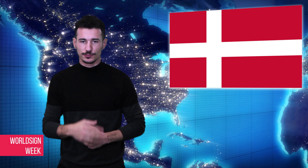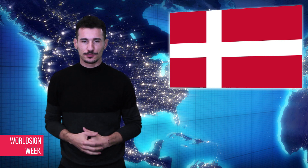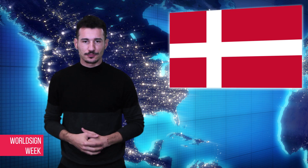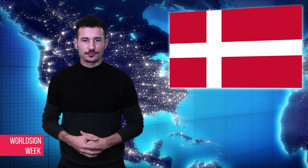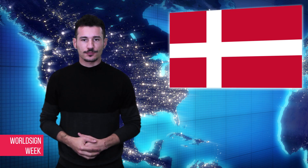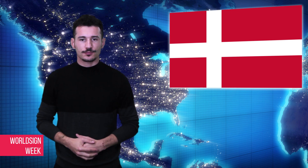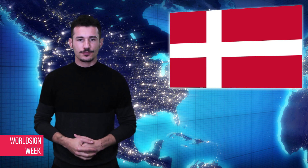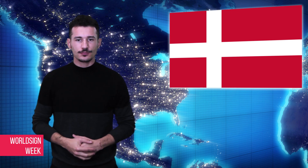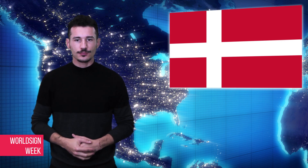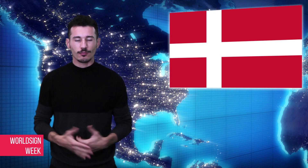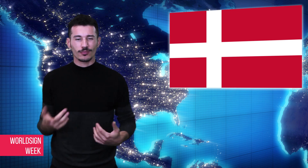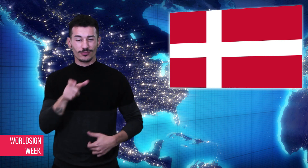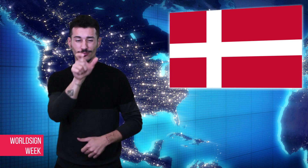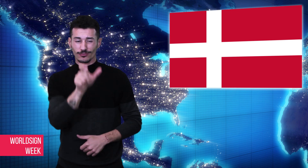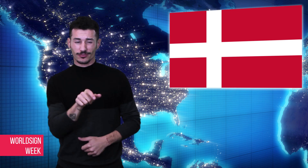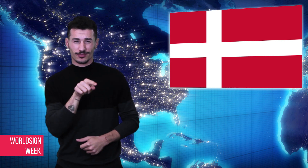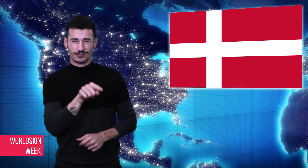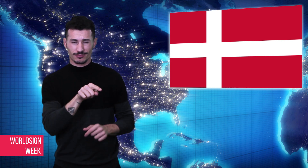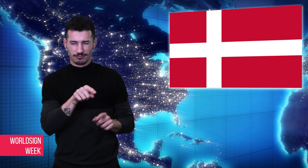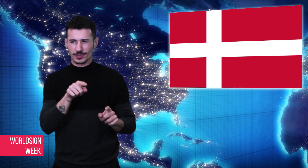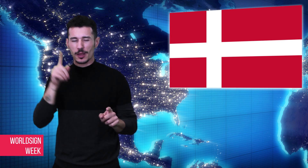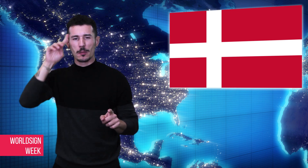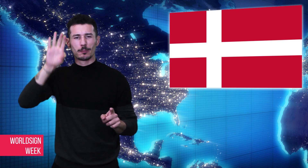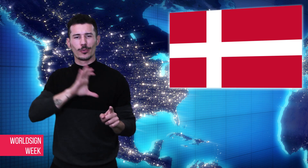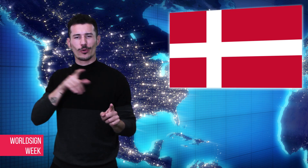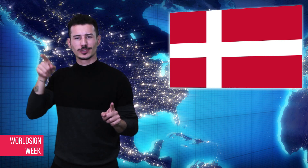Wall; police believed Madson killed